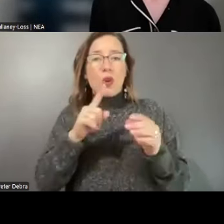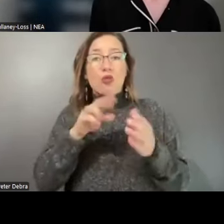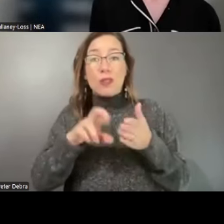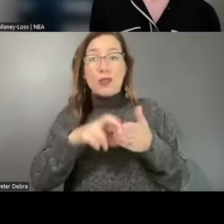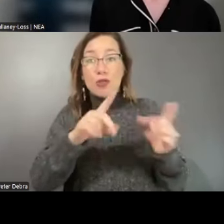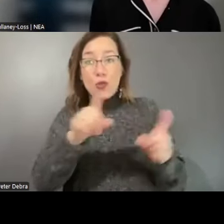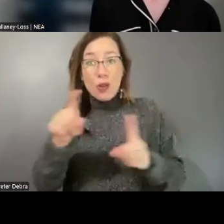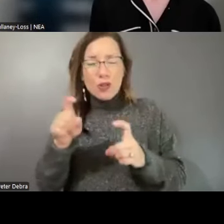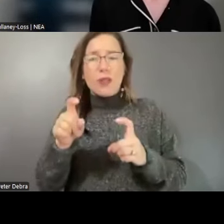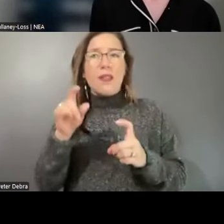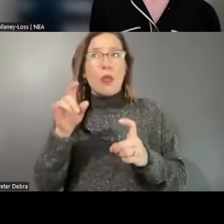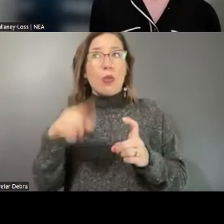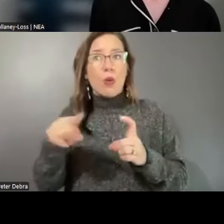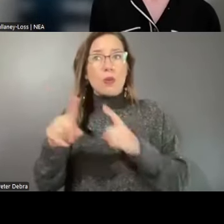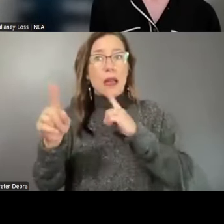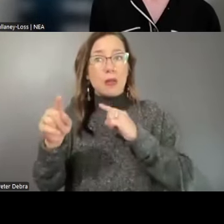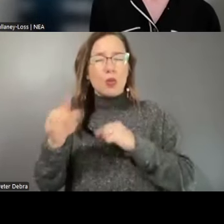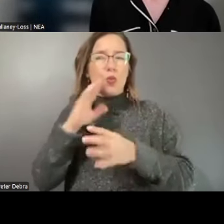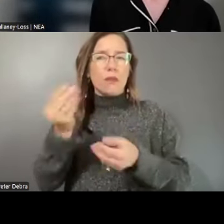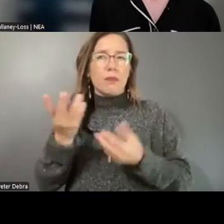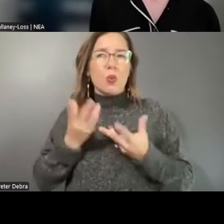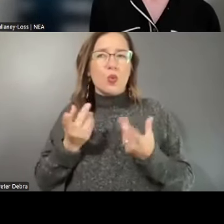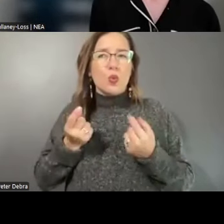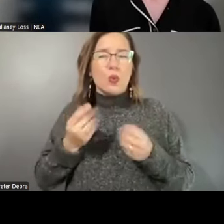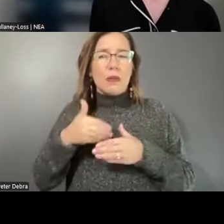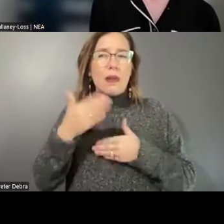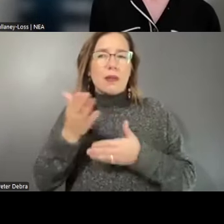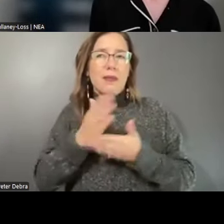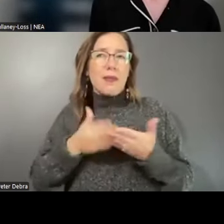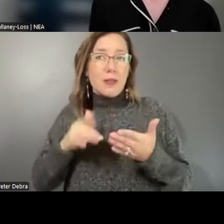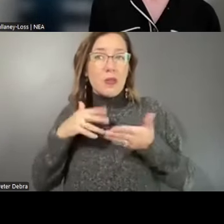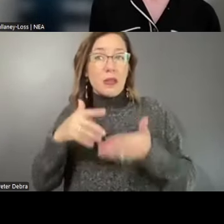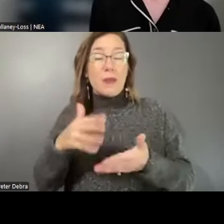inform the next phase of the study. Thank you for your attention. I look forward to your thoughts